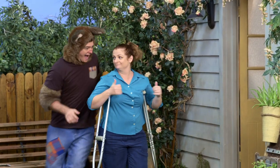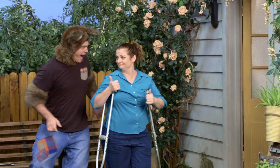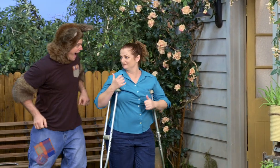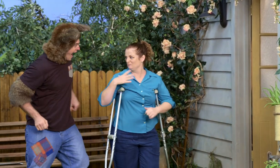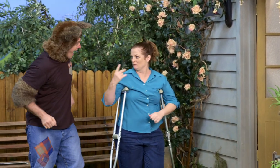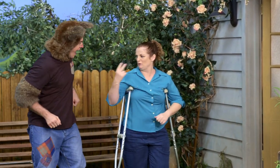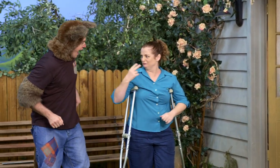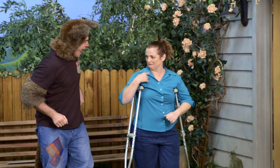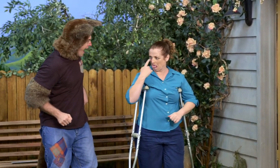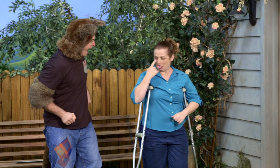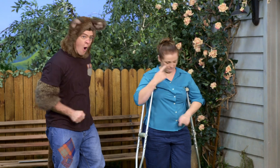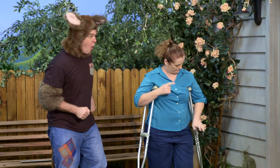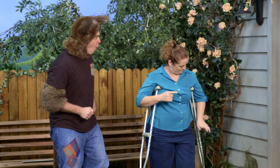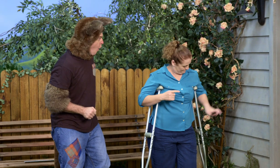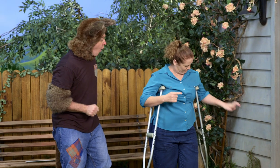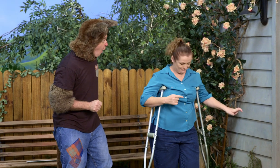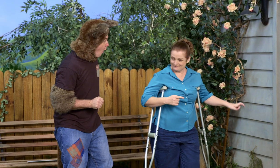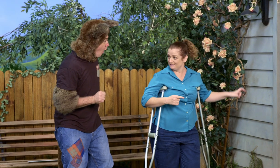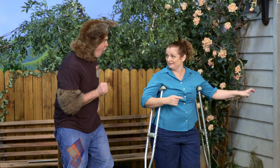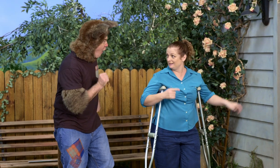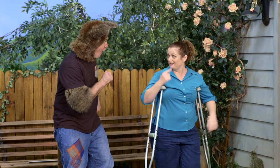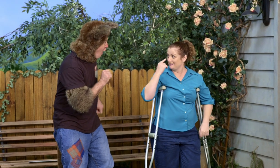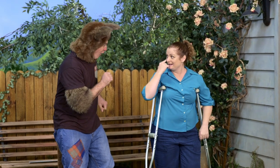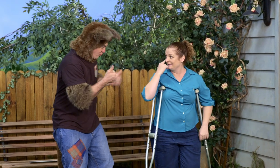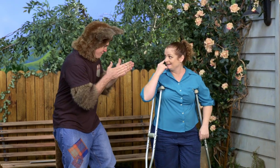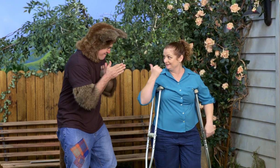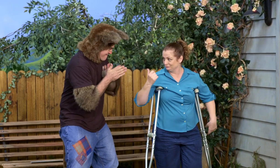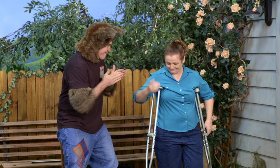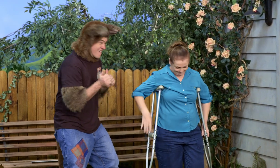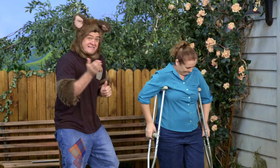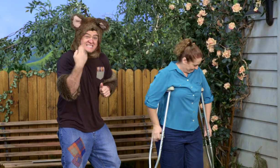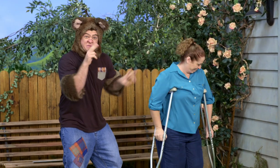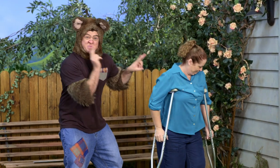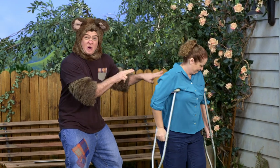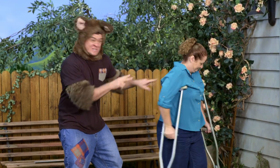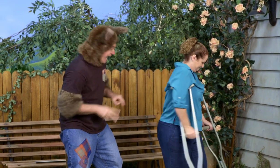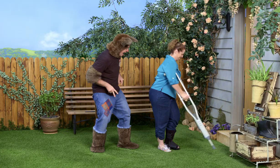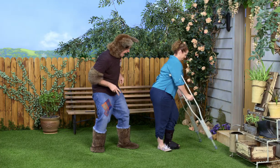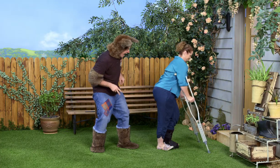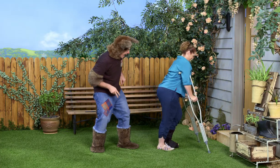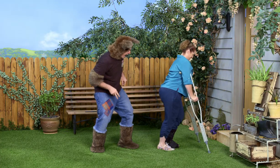Right. Now, watch how good I am at getting up this step. Ready? Come on, let's watch.